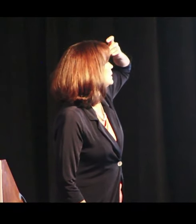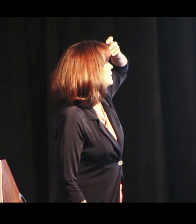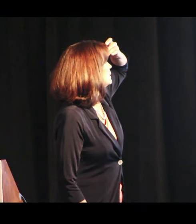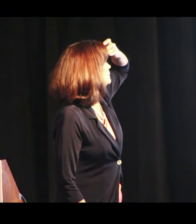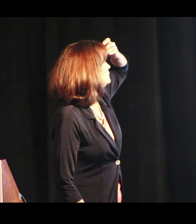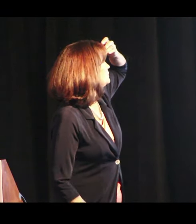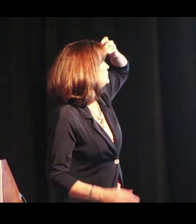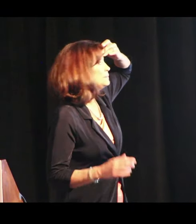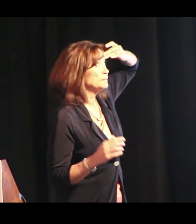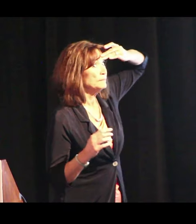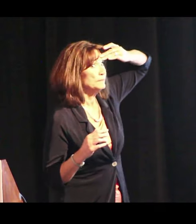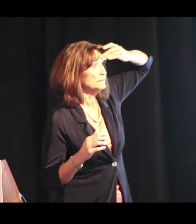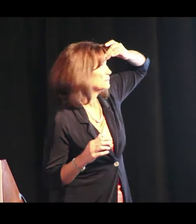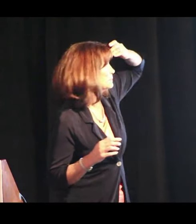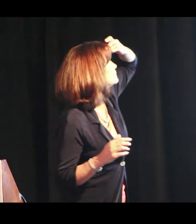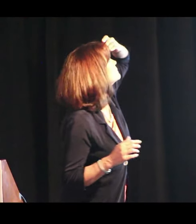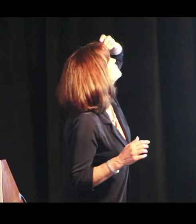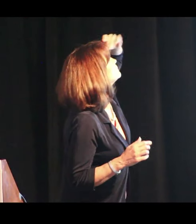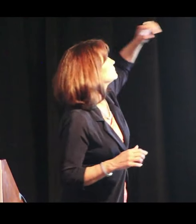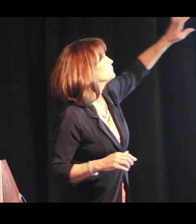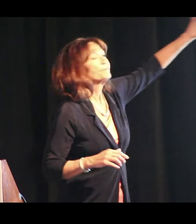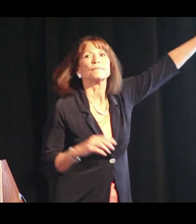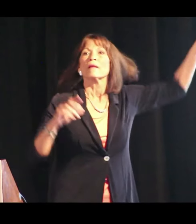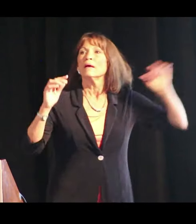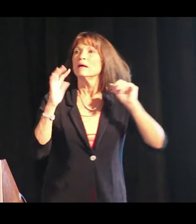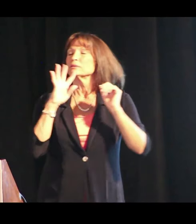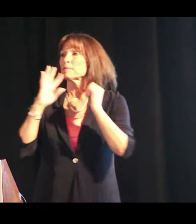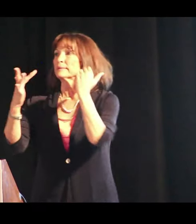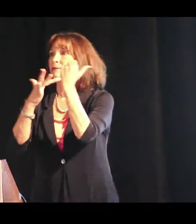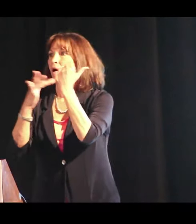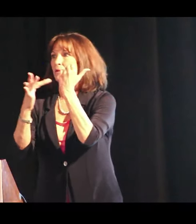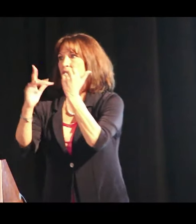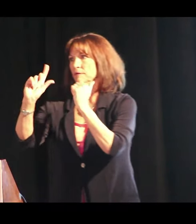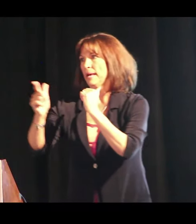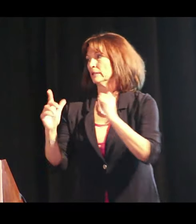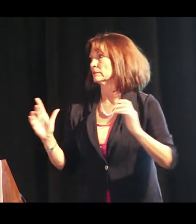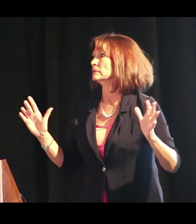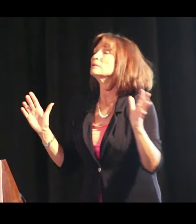So, let's talk about technology a bit.